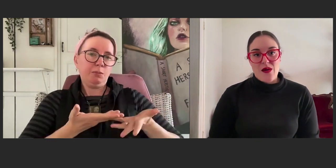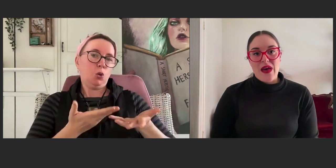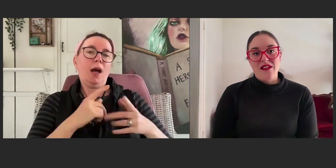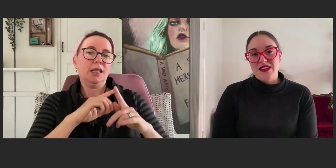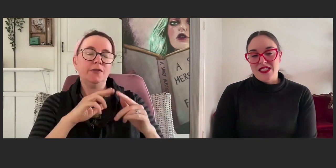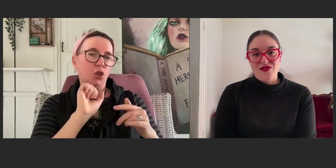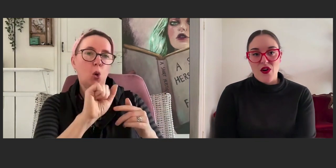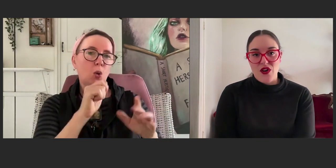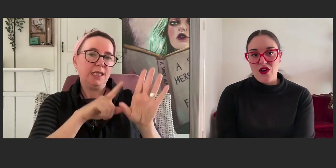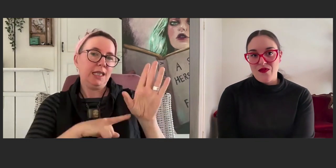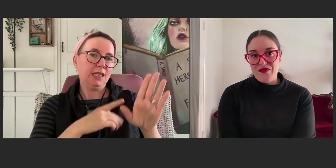about this photo.